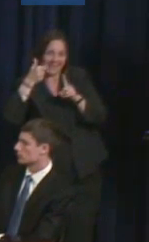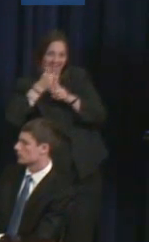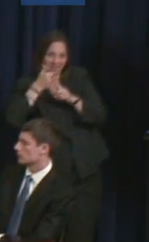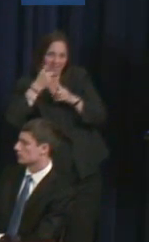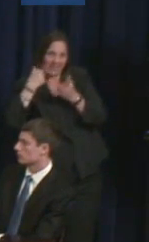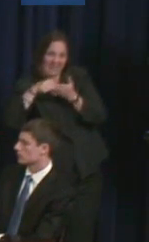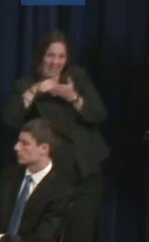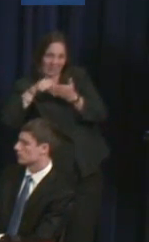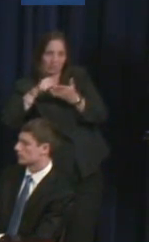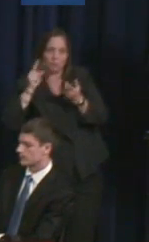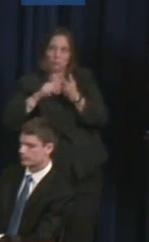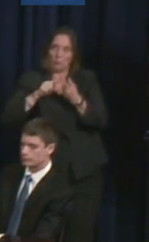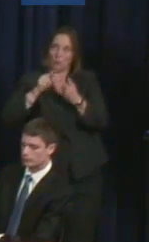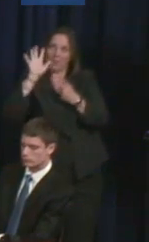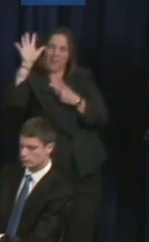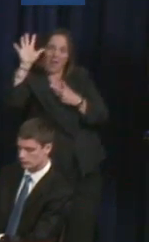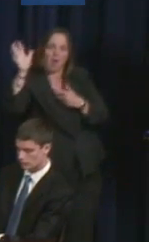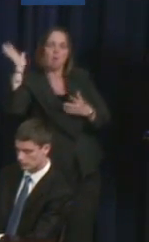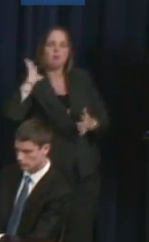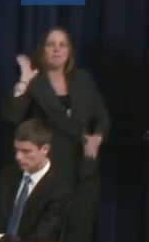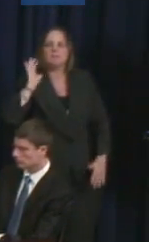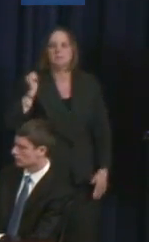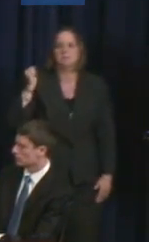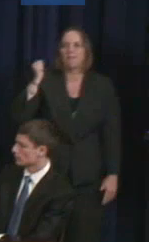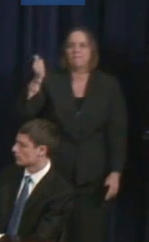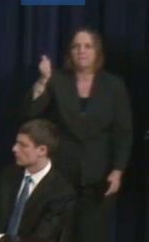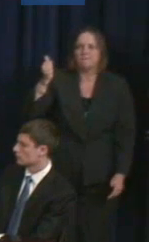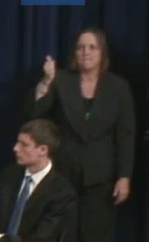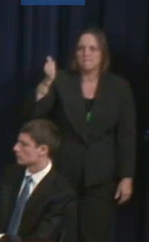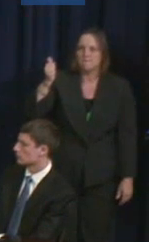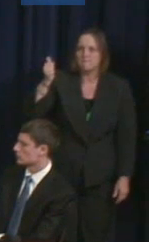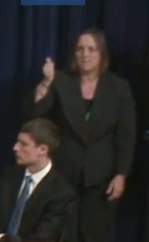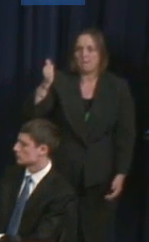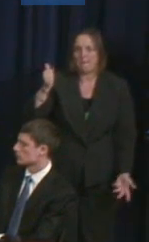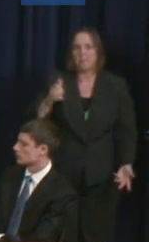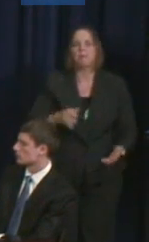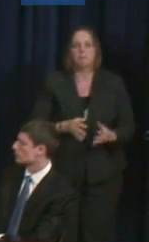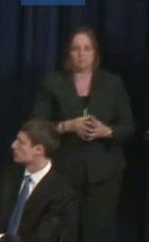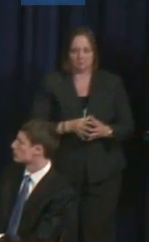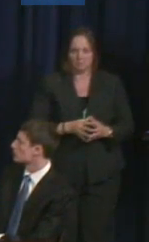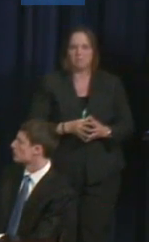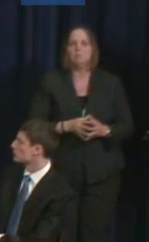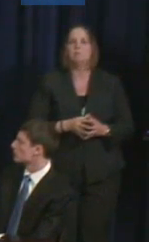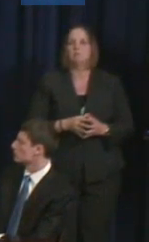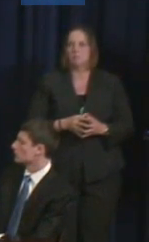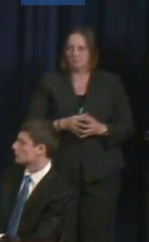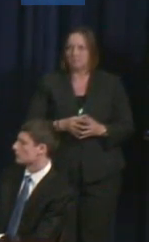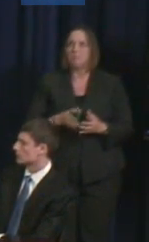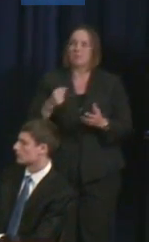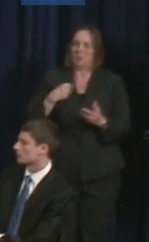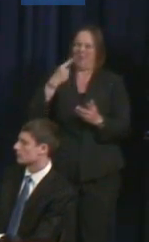And I thought that this was an approach that would be different than just having a conversation because the